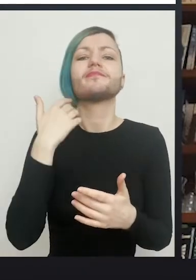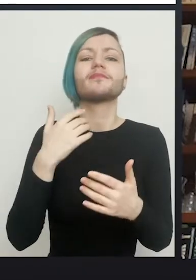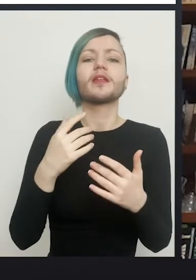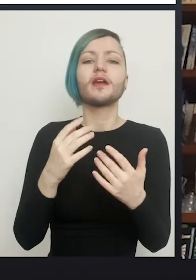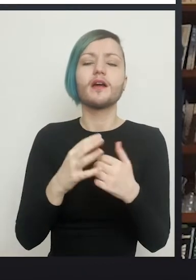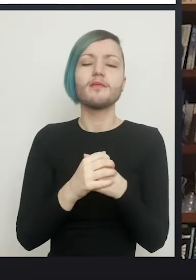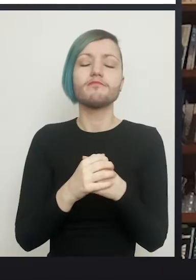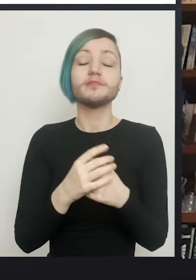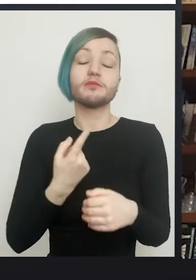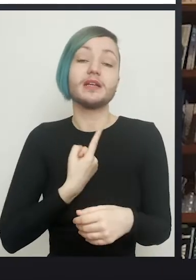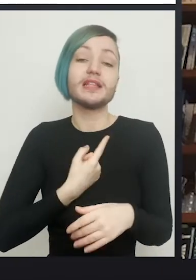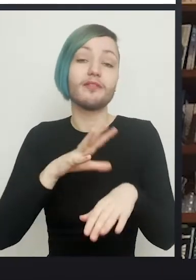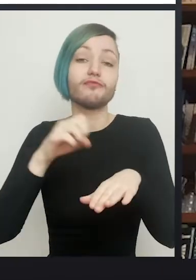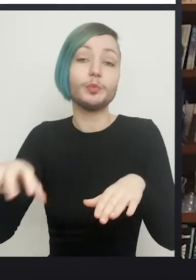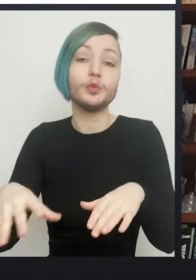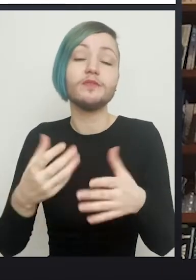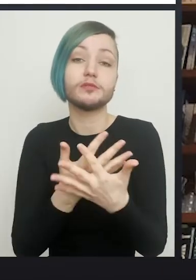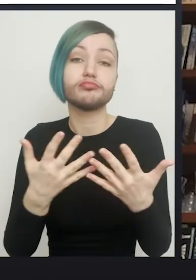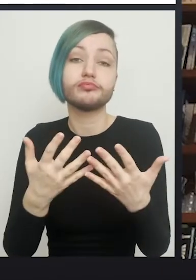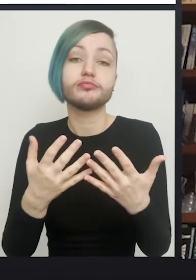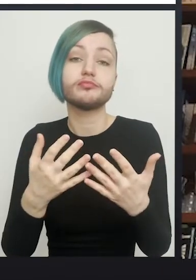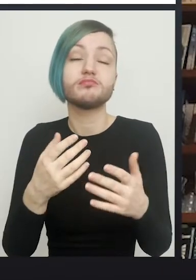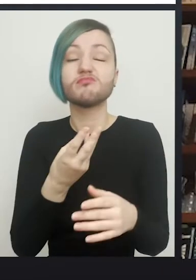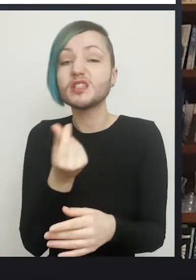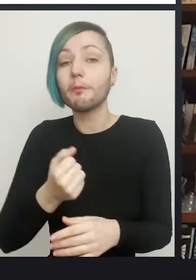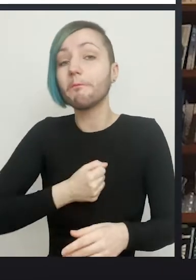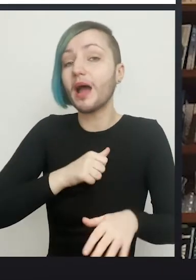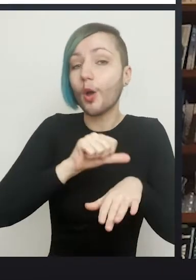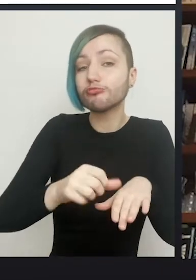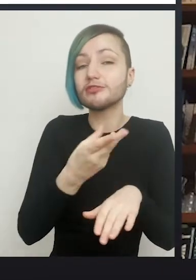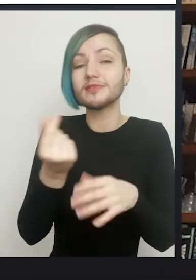I've removed quite a few of these, some from my own operations, some from other people's operations,